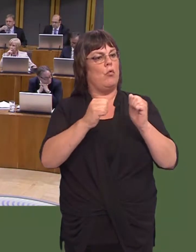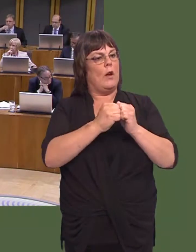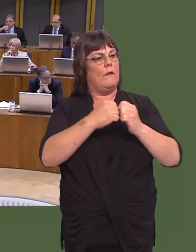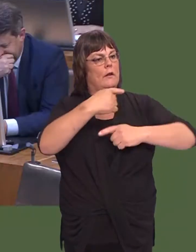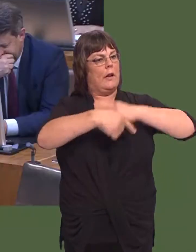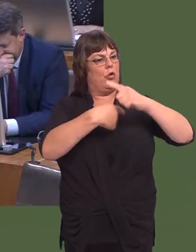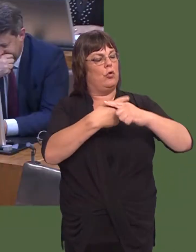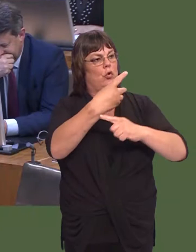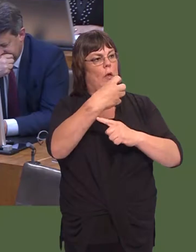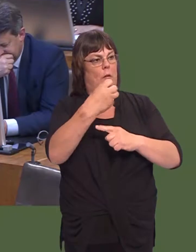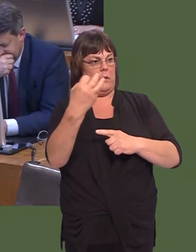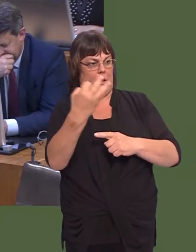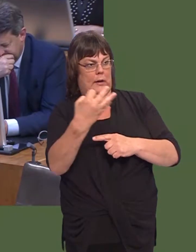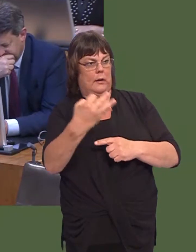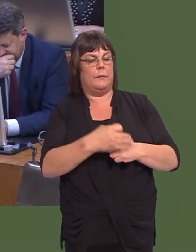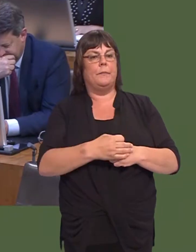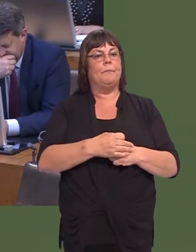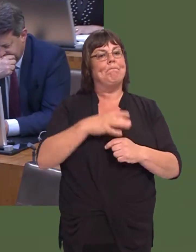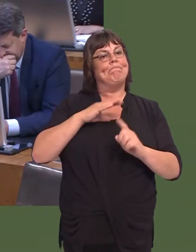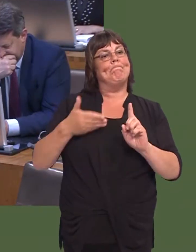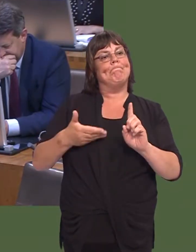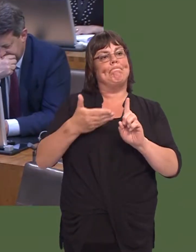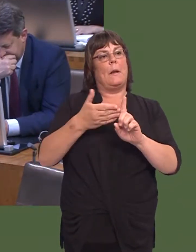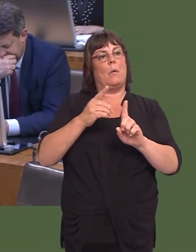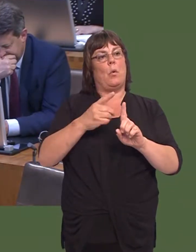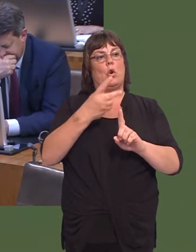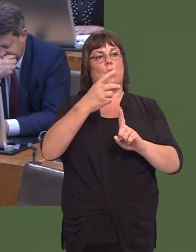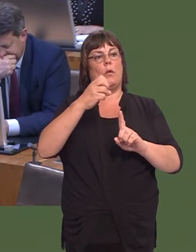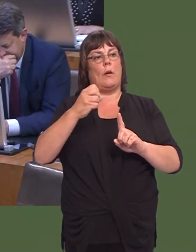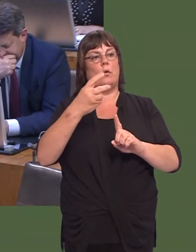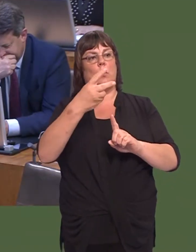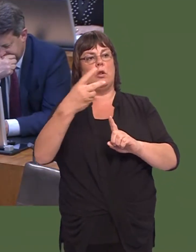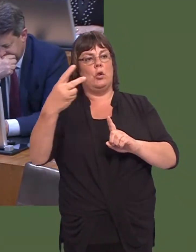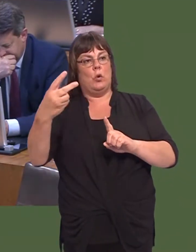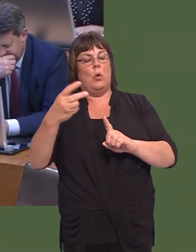Our aim is to see the third Menai crossing open in 2022. Suzy Davies: 4.